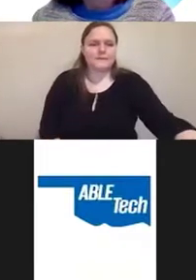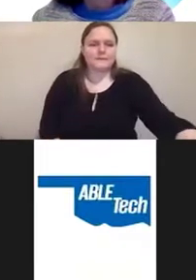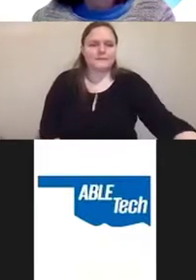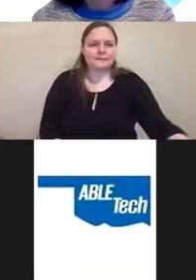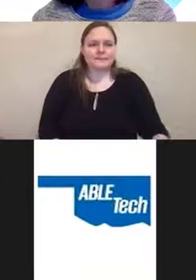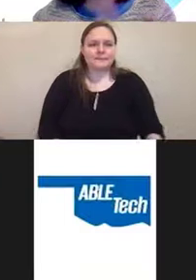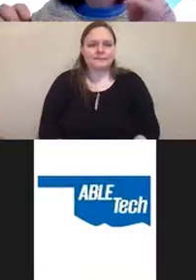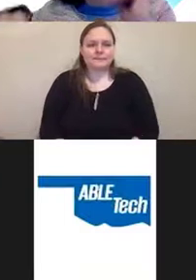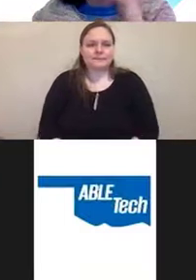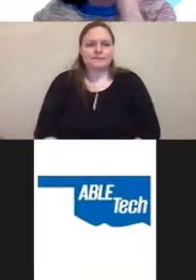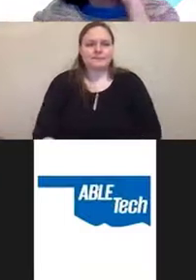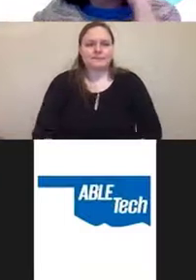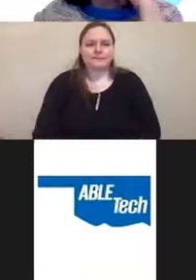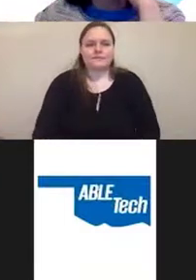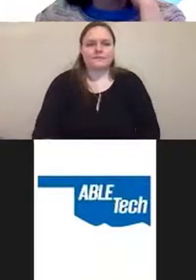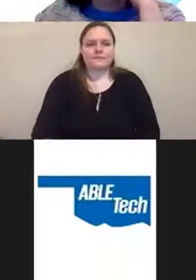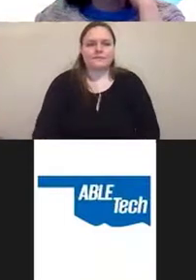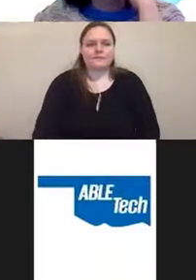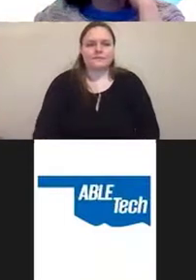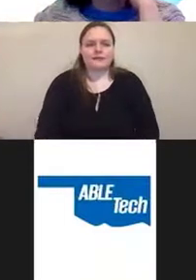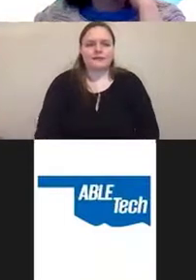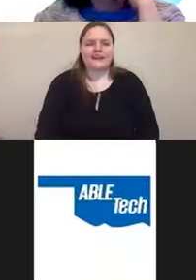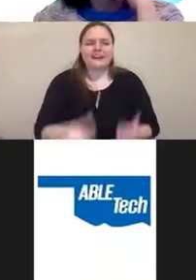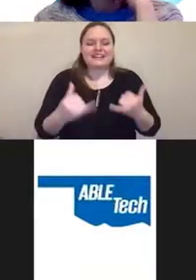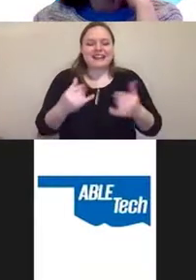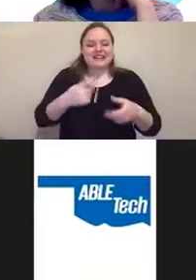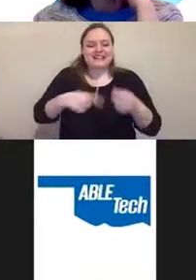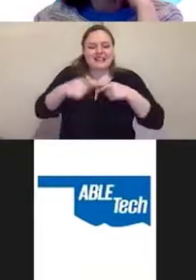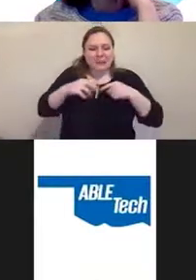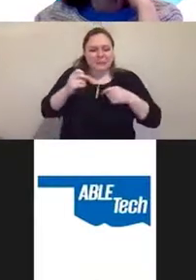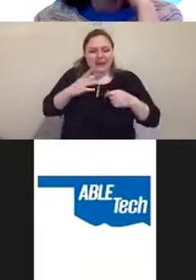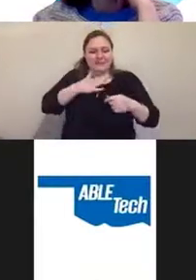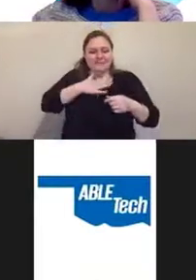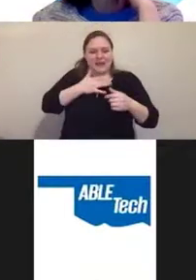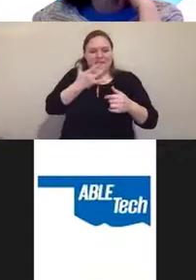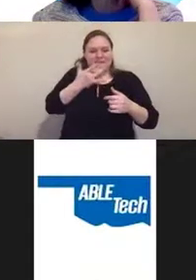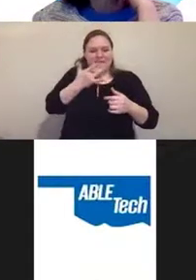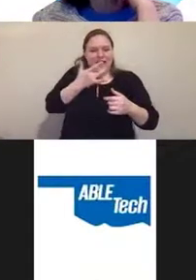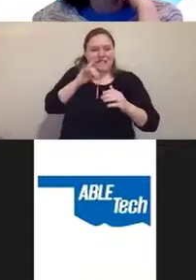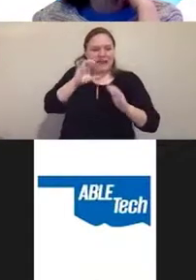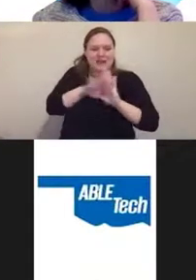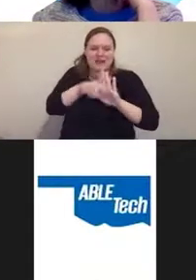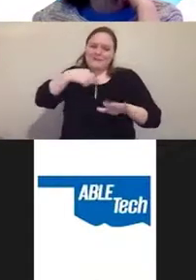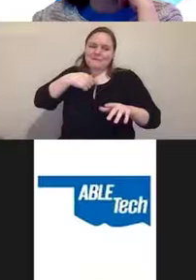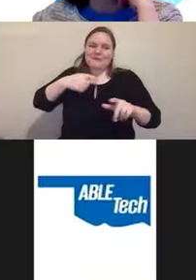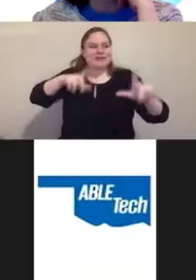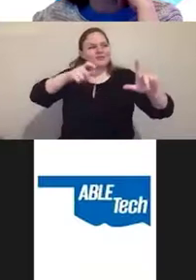OK, so let's go back to my favorite picture here, which is me shooting at my archery target.